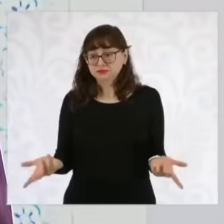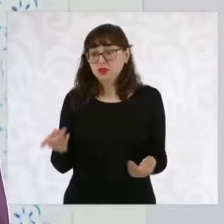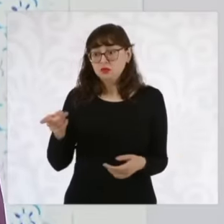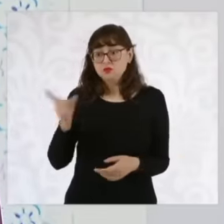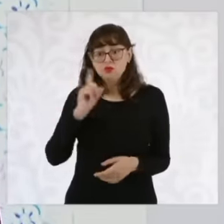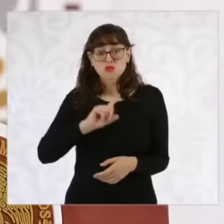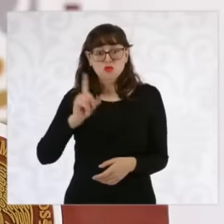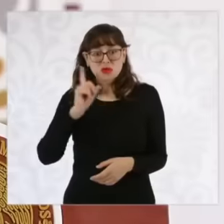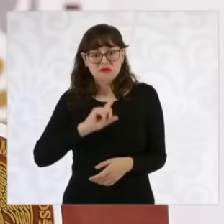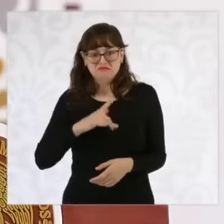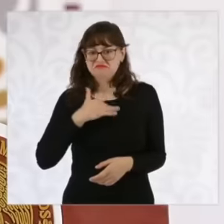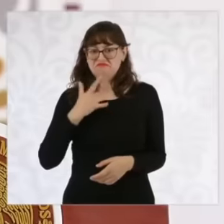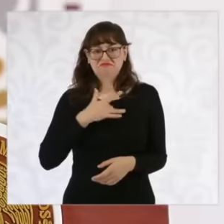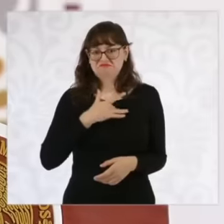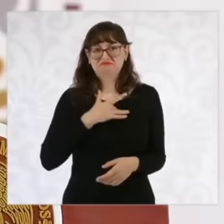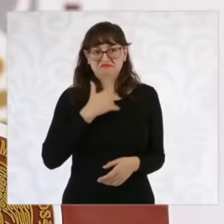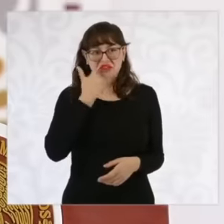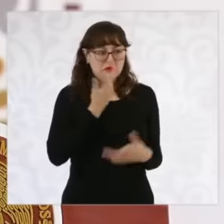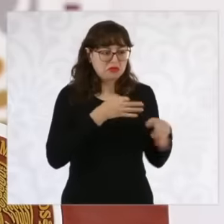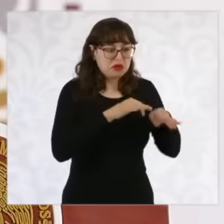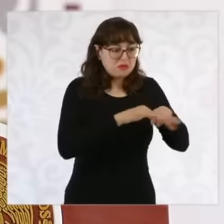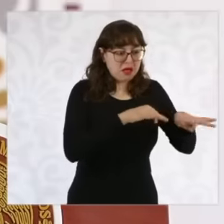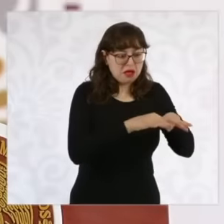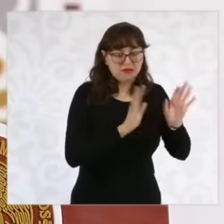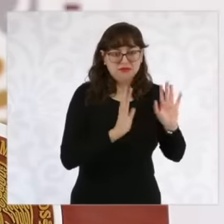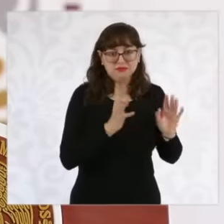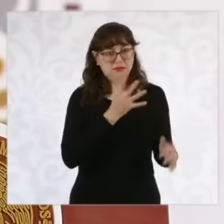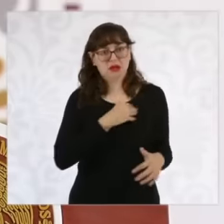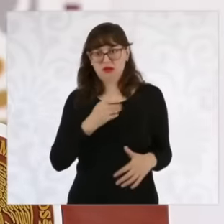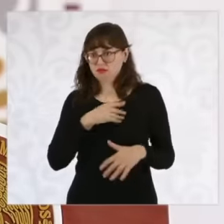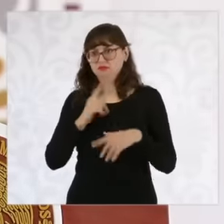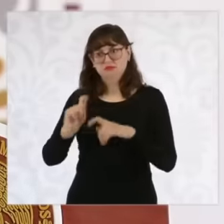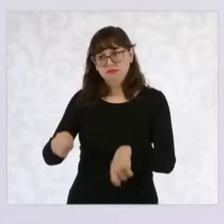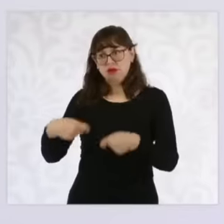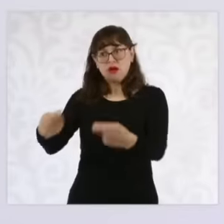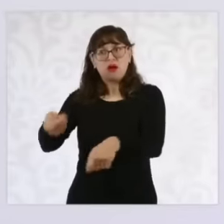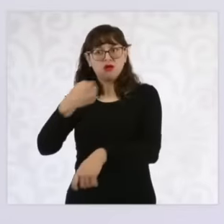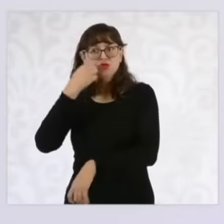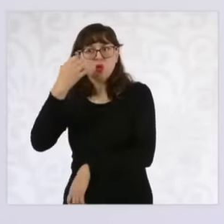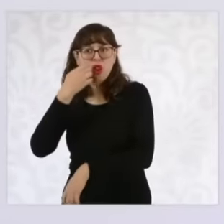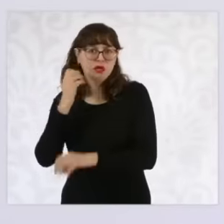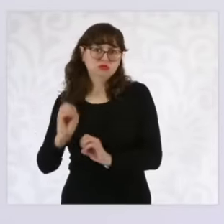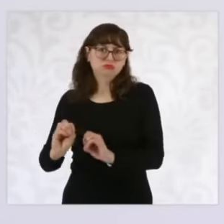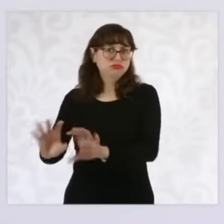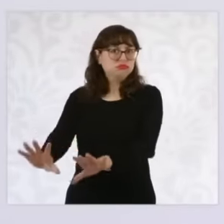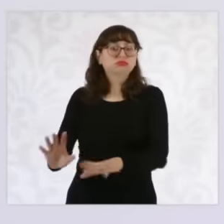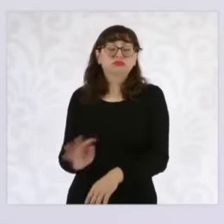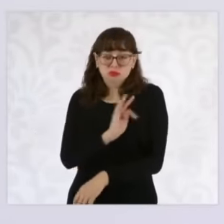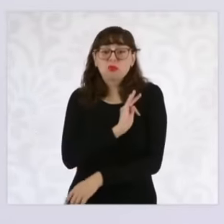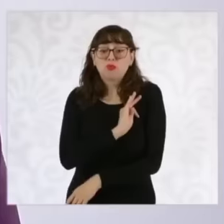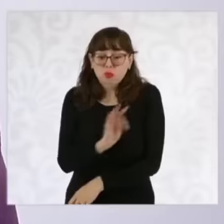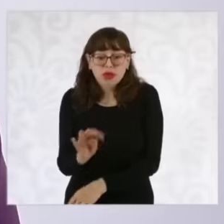of leaving them somewhere well cared for in a school This is a process because